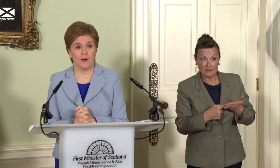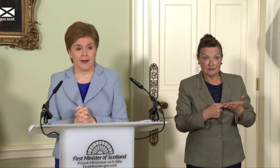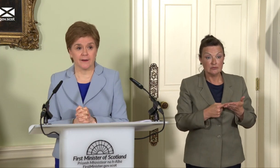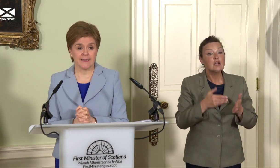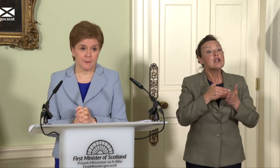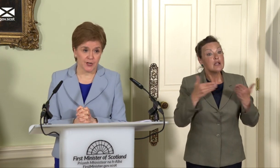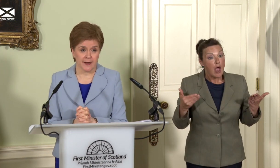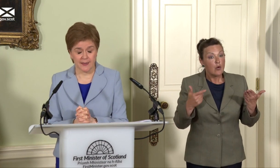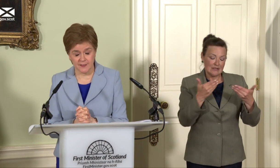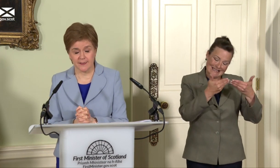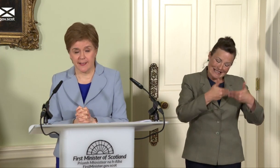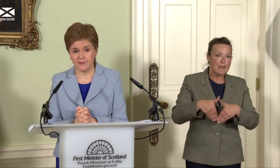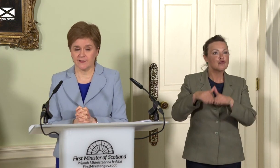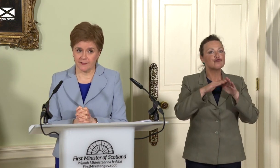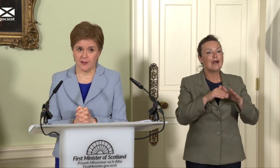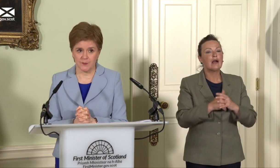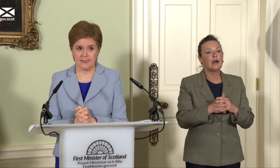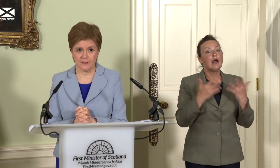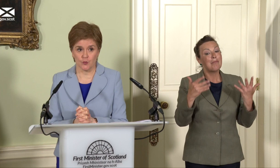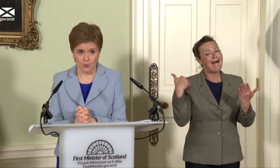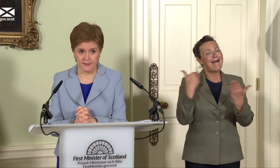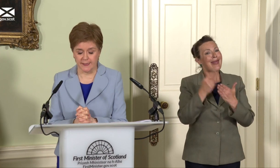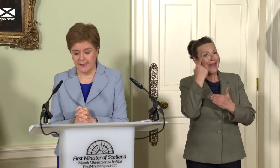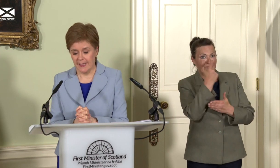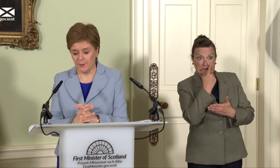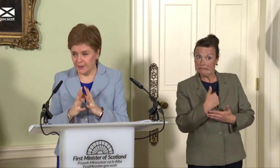are a democrat, I have to say the evidence of that up to date is not promising. But I will